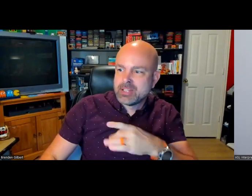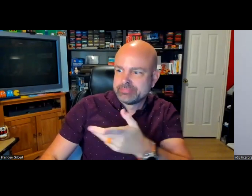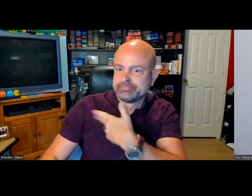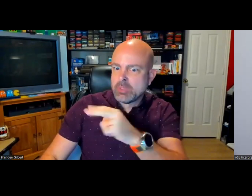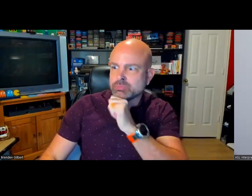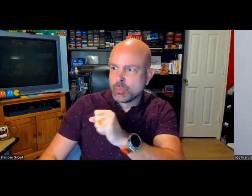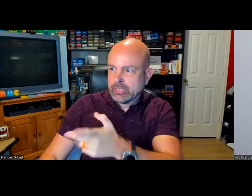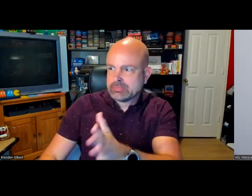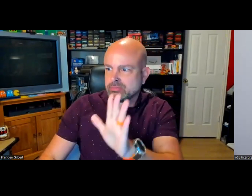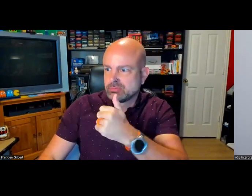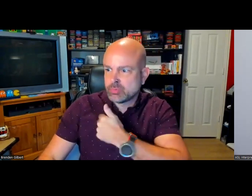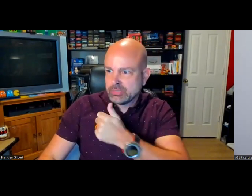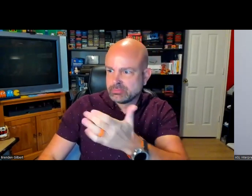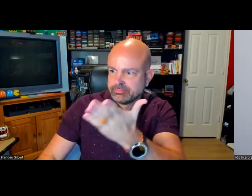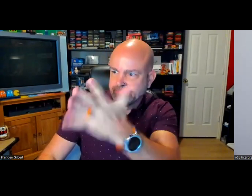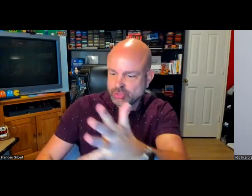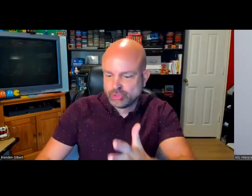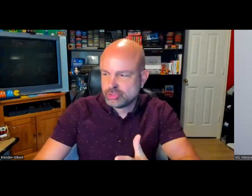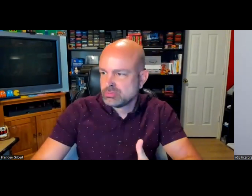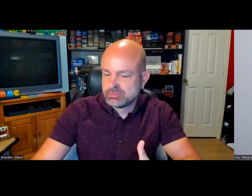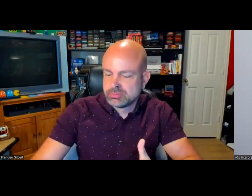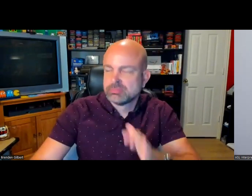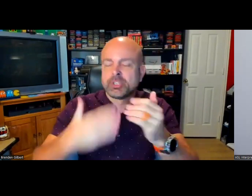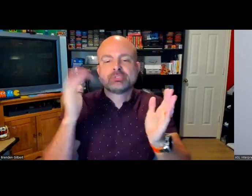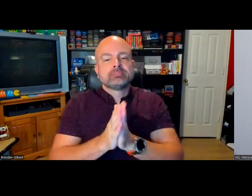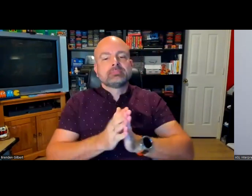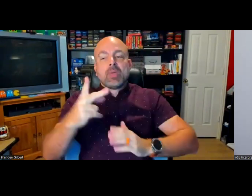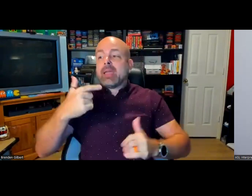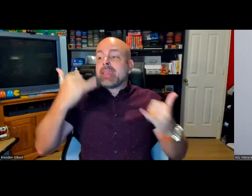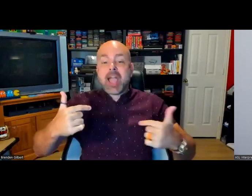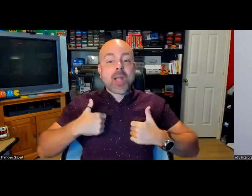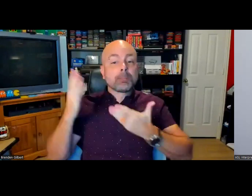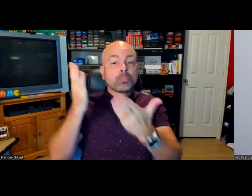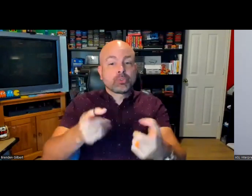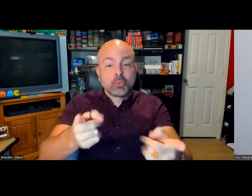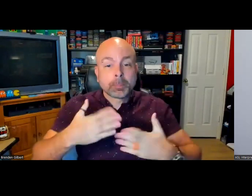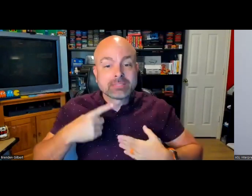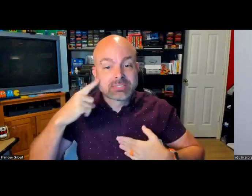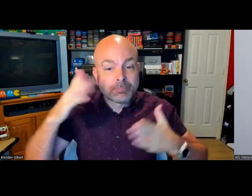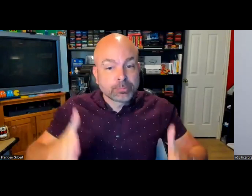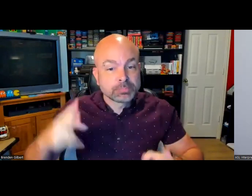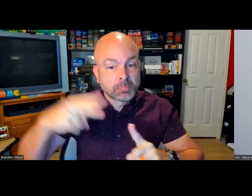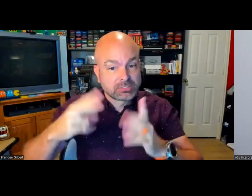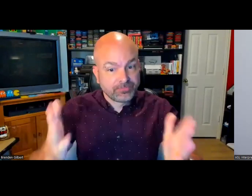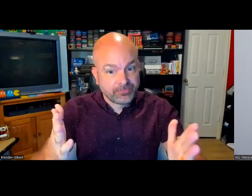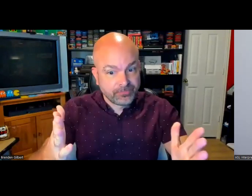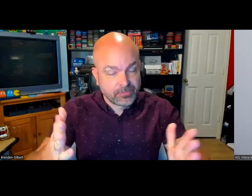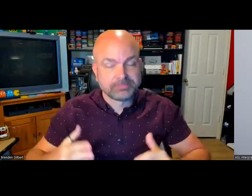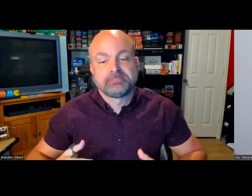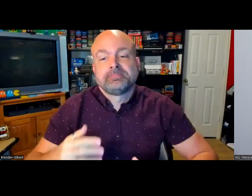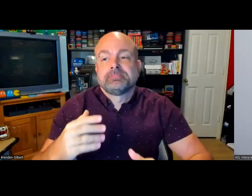challenges. I have my notes on the other screen. Today I would